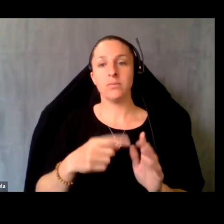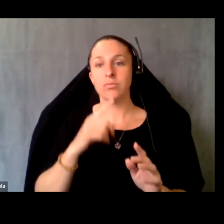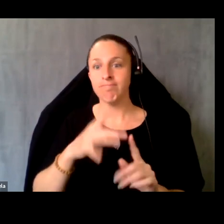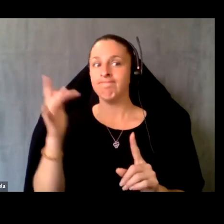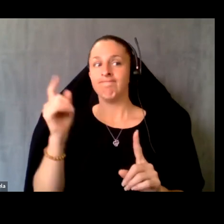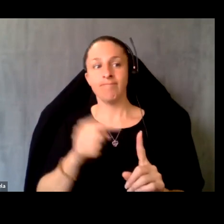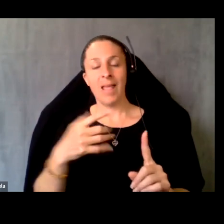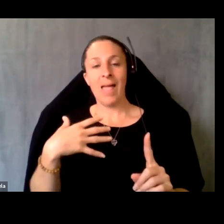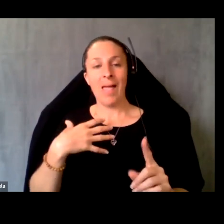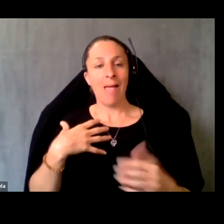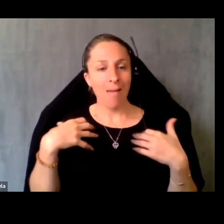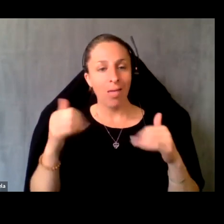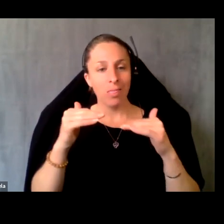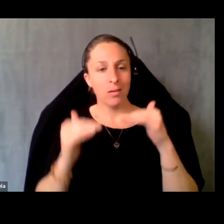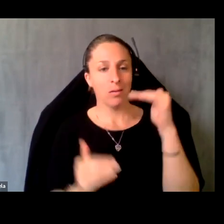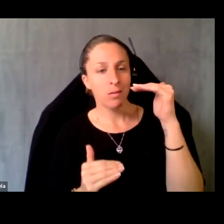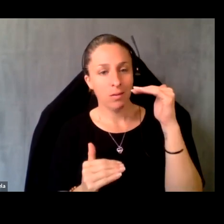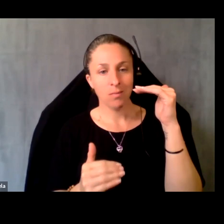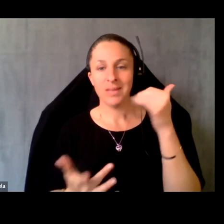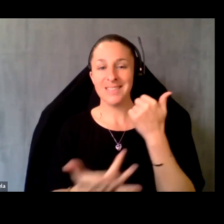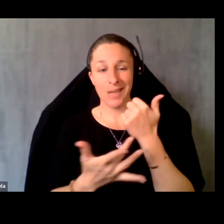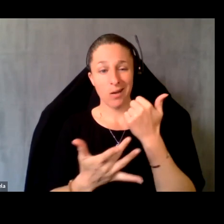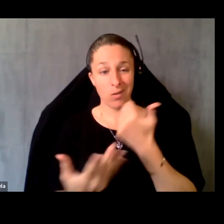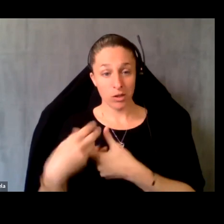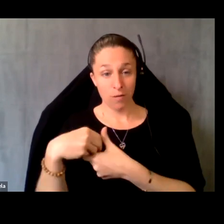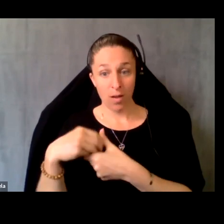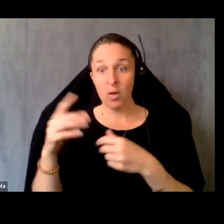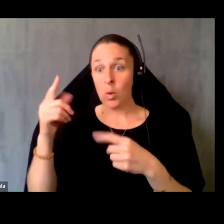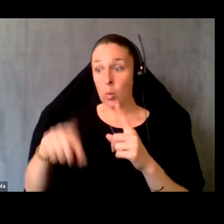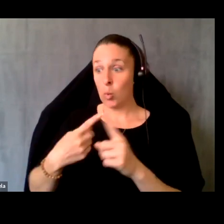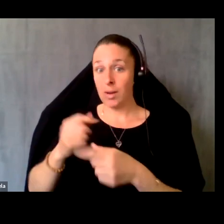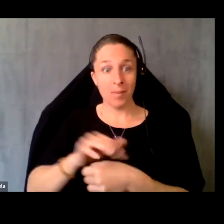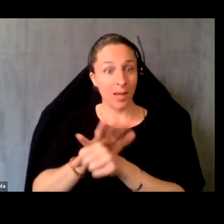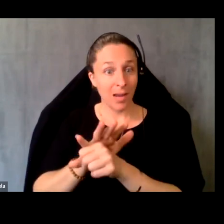I think where technology is involved, because when the pandemic hit there was this sharp pivot